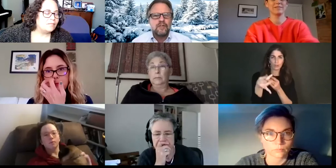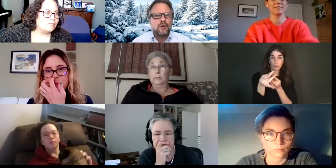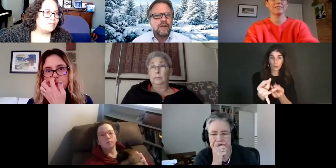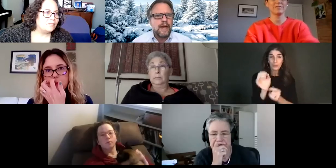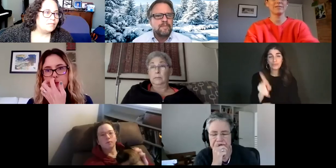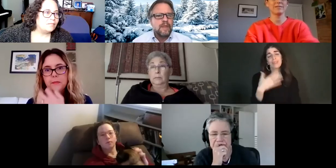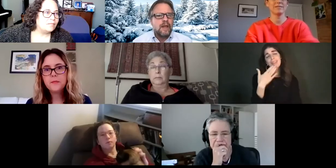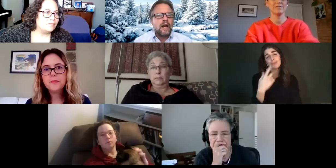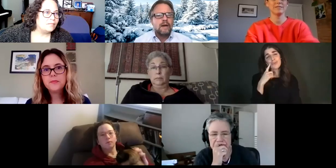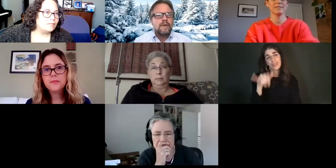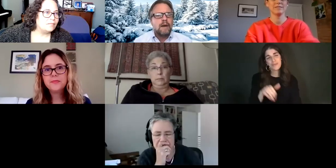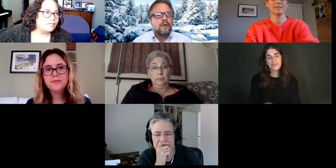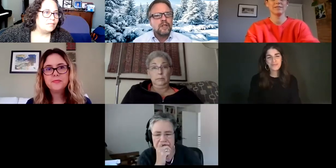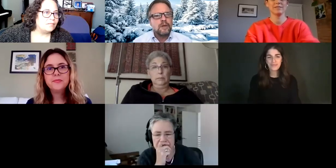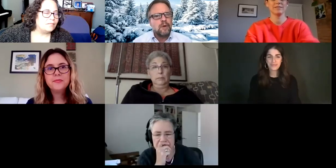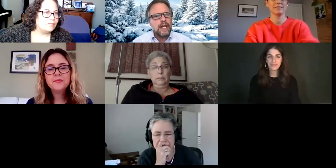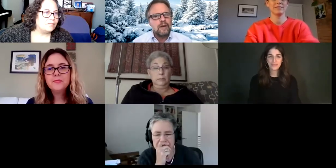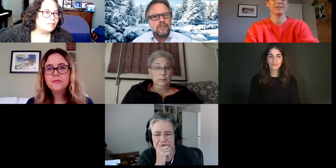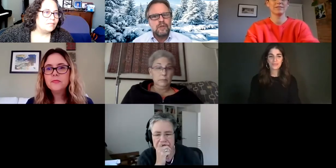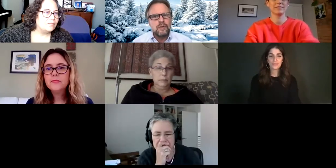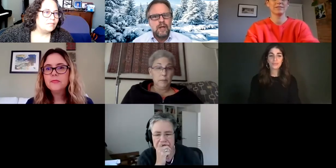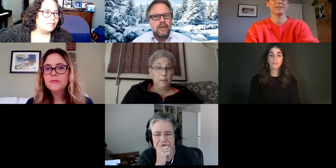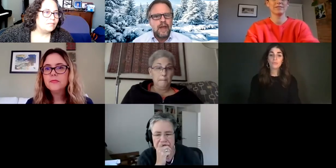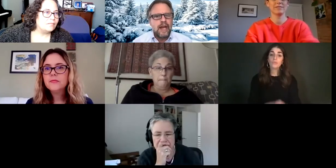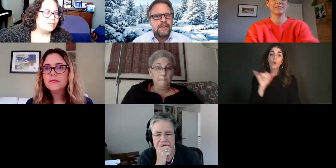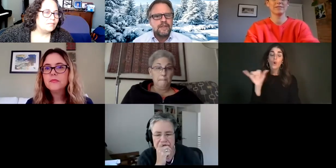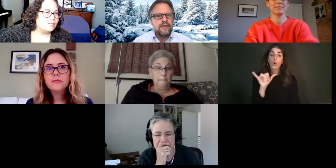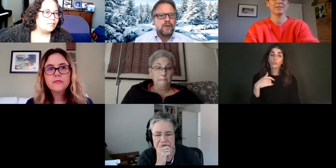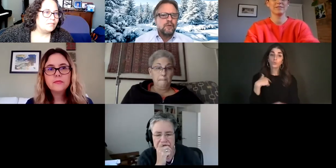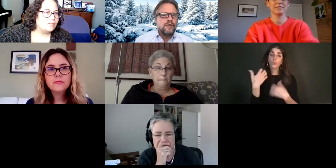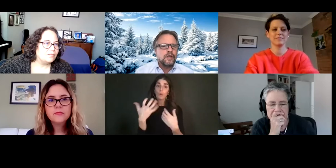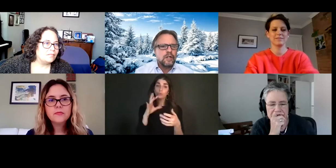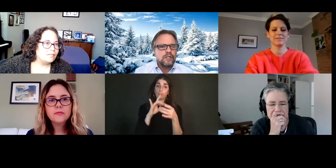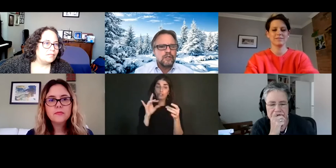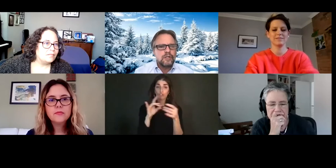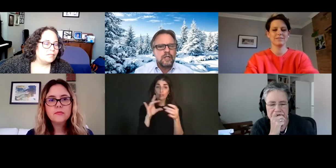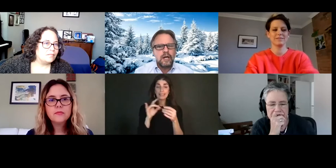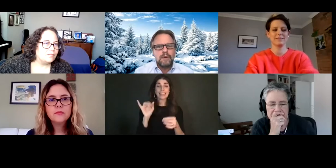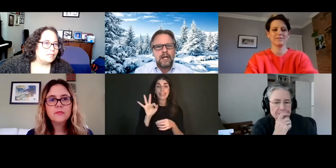doing that. I'm also going to point out too that if you move your cursor to the bottom